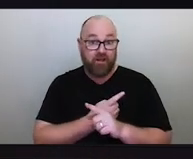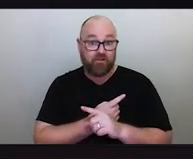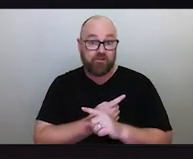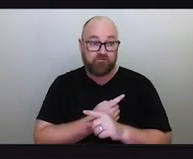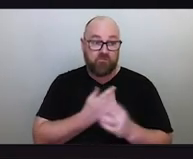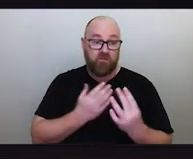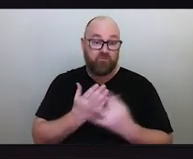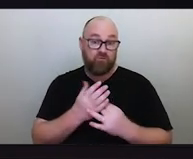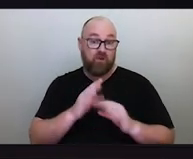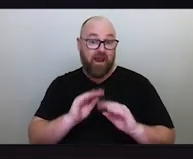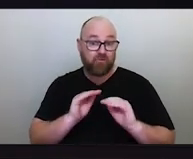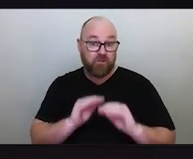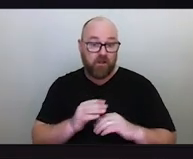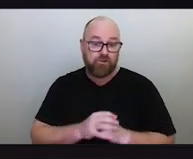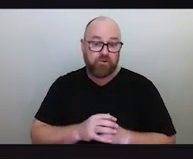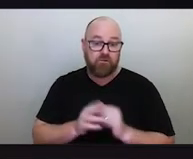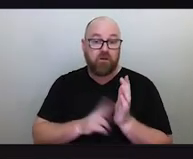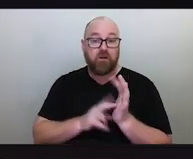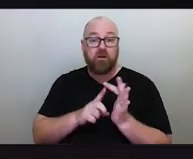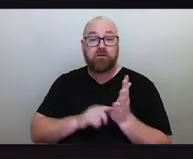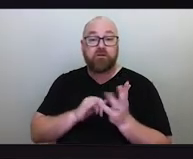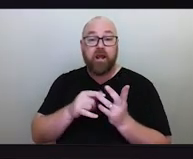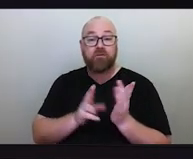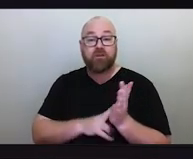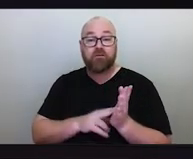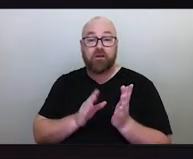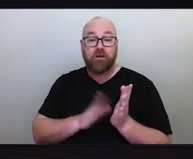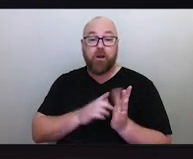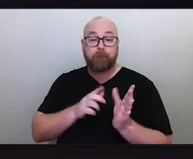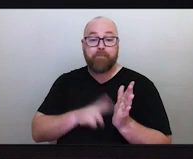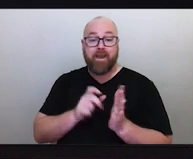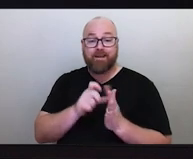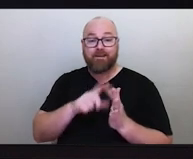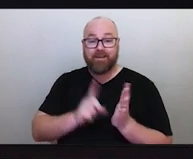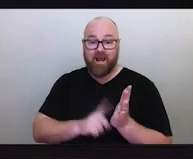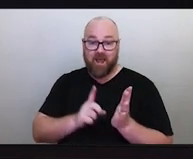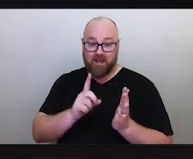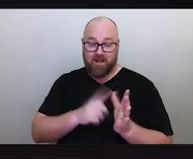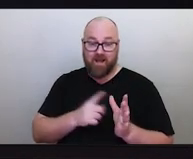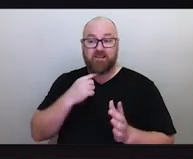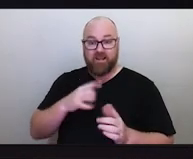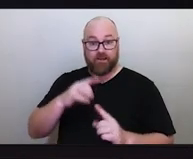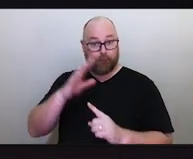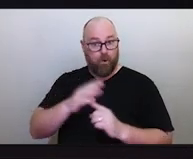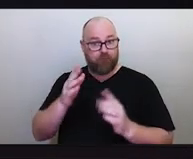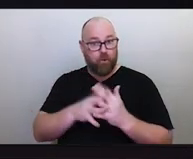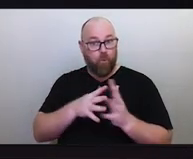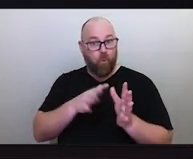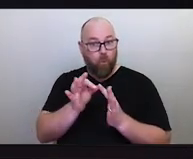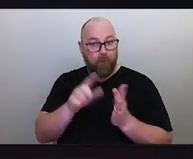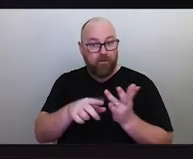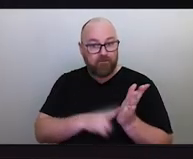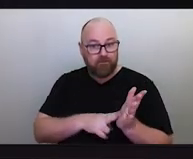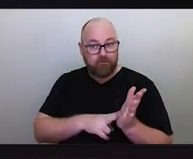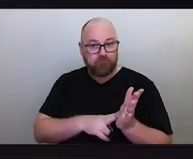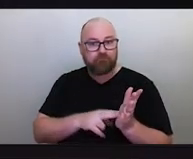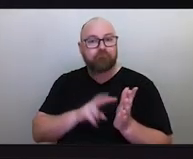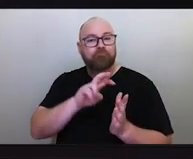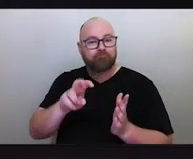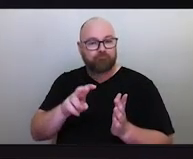And Nelson Mandela said it is the most potent weapon that we can utilise is education, and he was a lawyer.